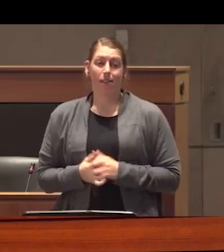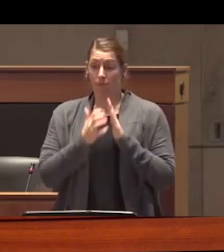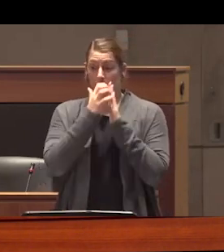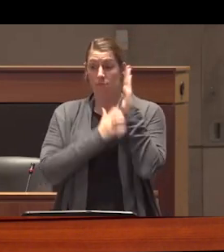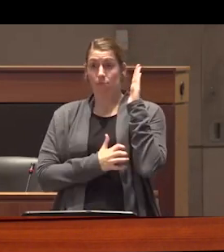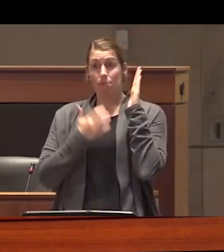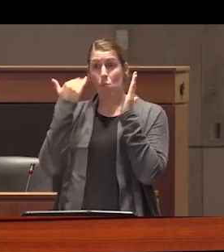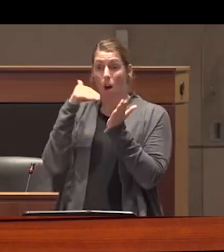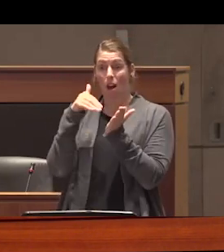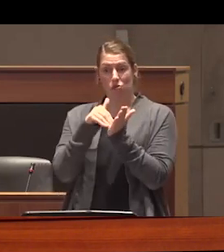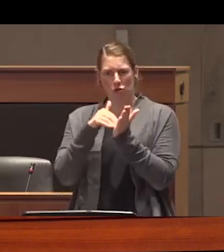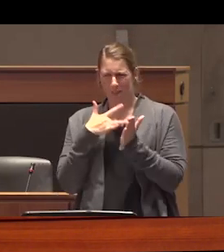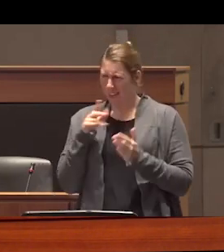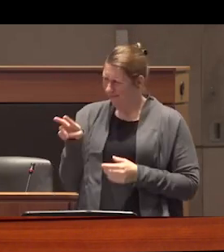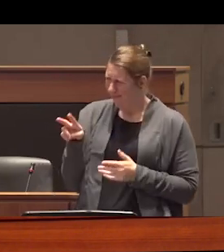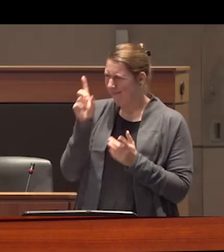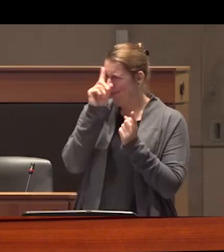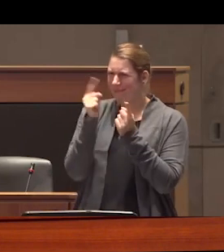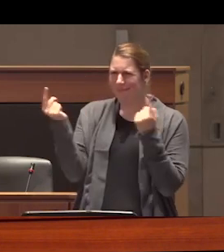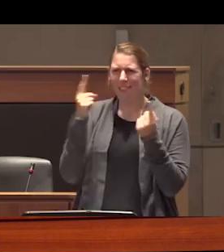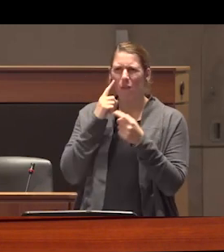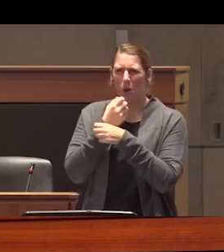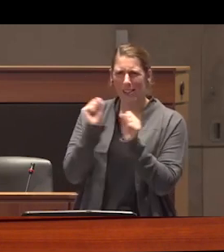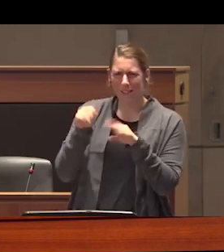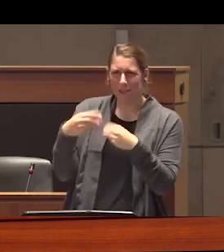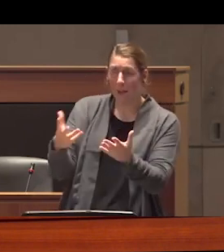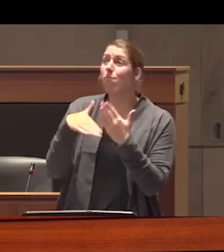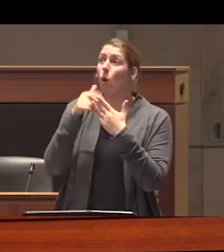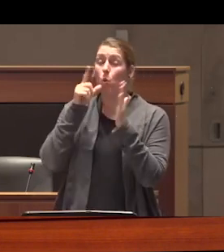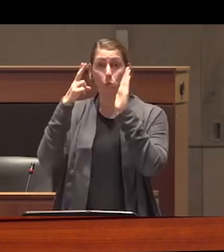Physicians would be opposed to Safe supply all of those who signed the letter of those who sign the